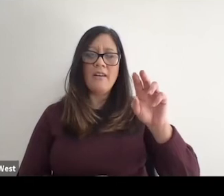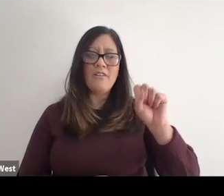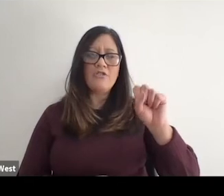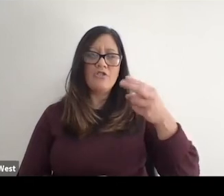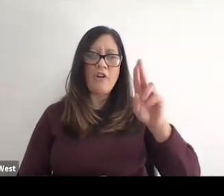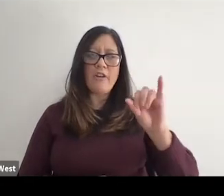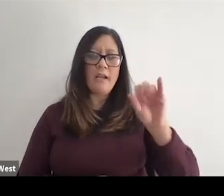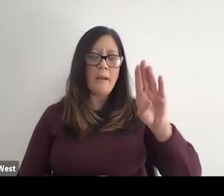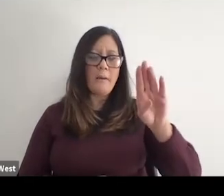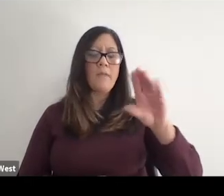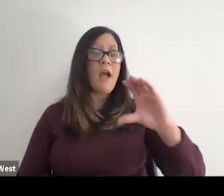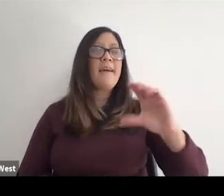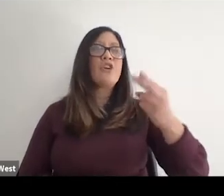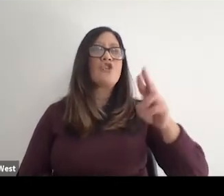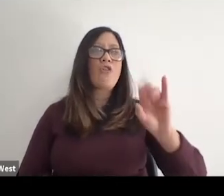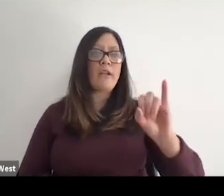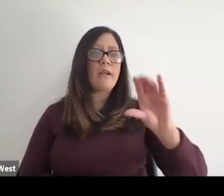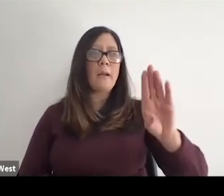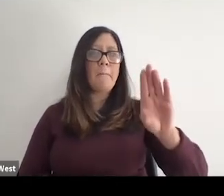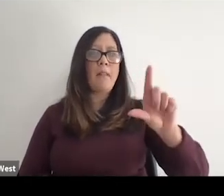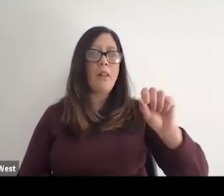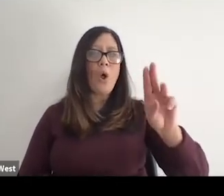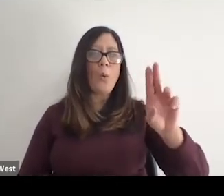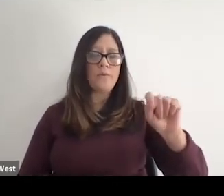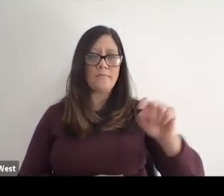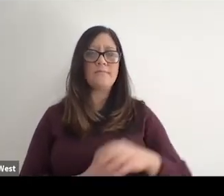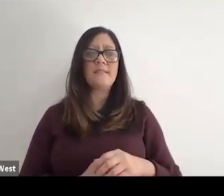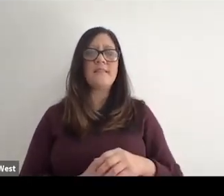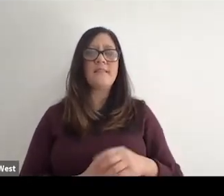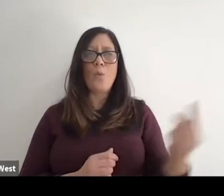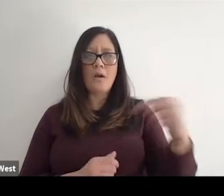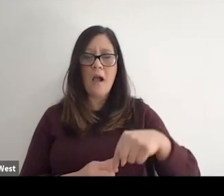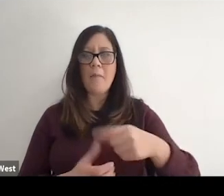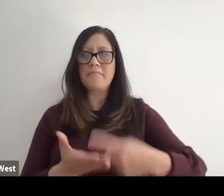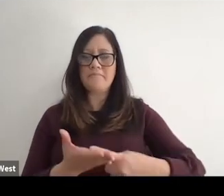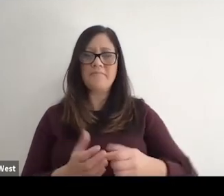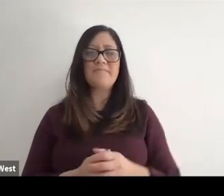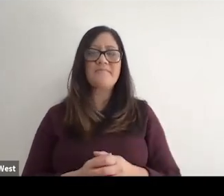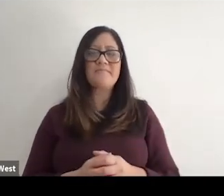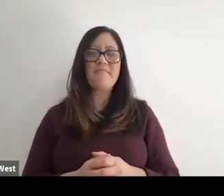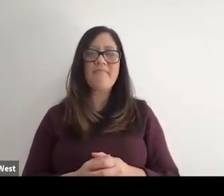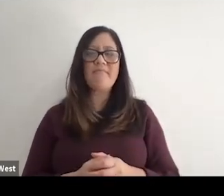come and speak to us, Brad. Well, I I just love are the history of of wheelchair sports.